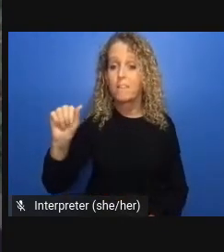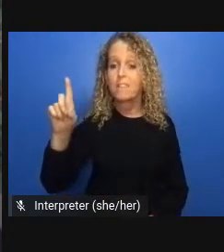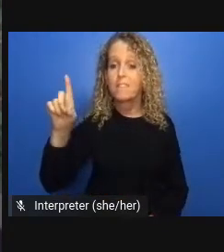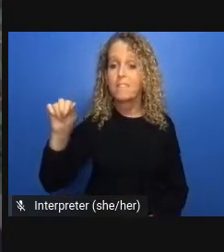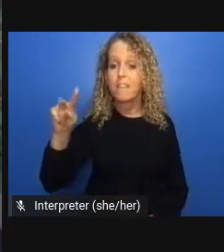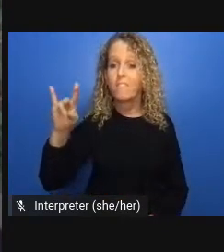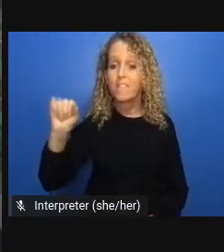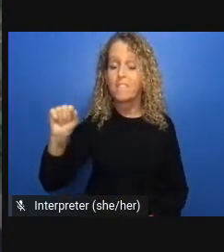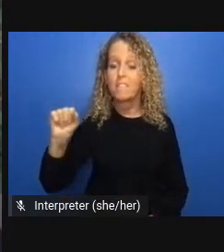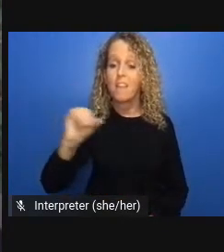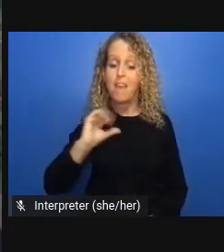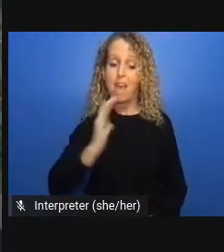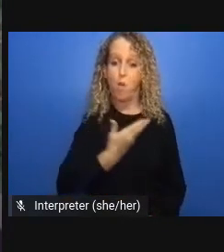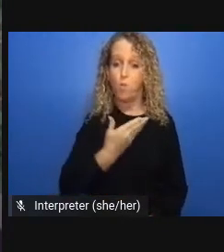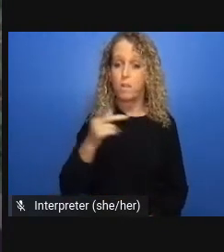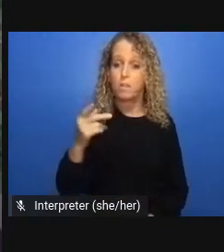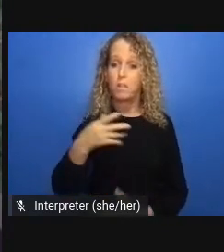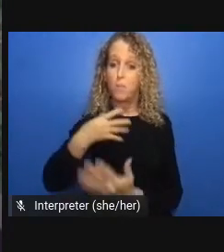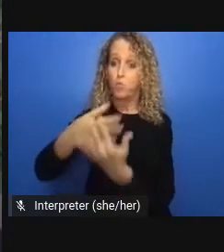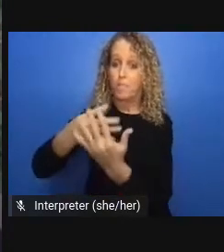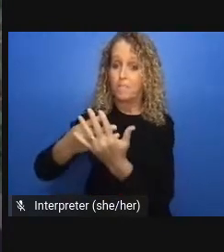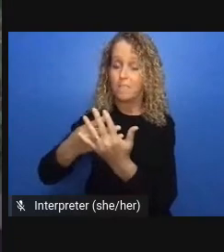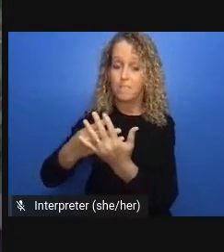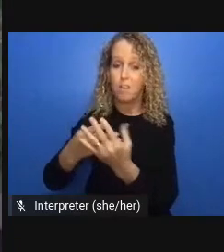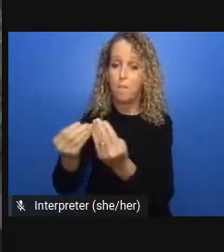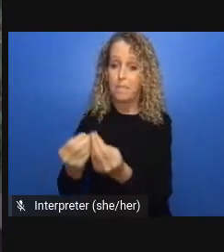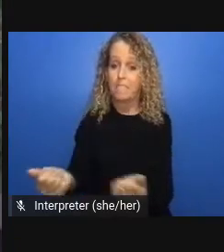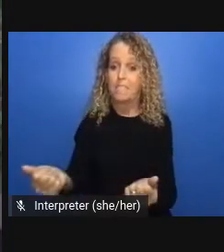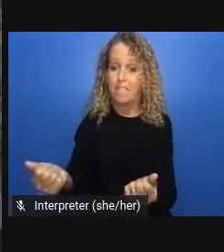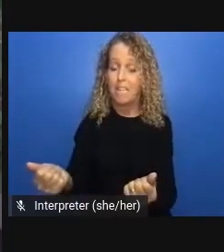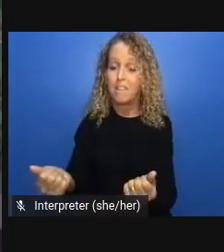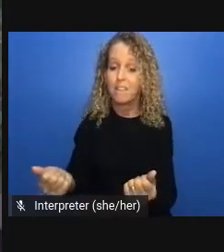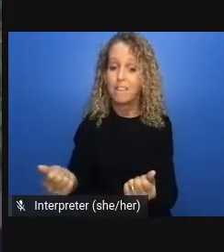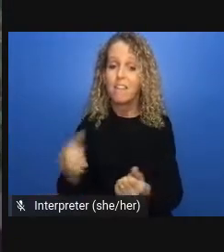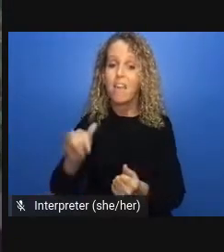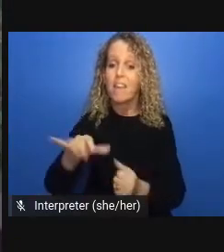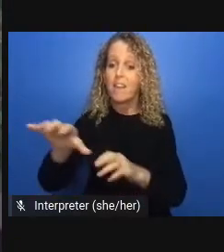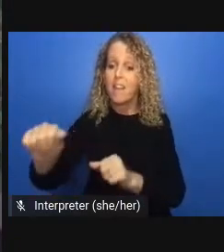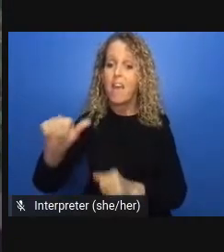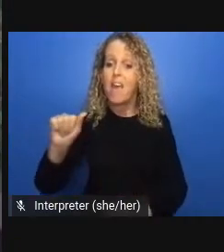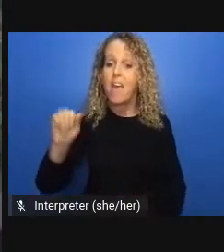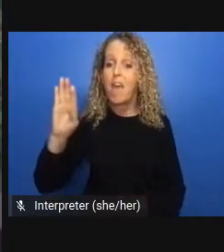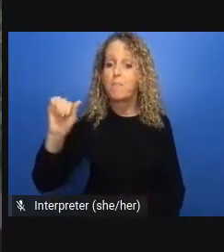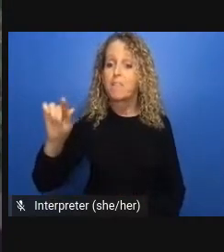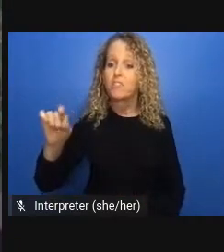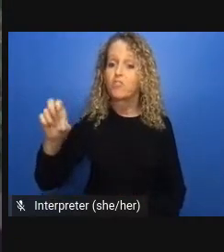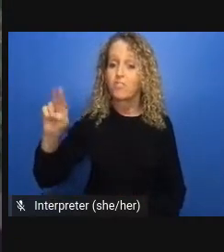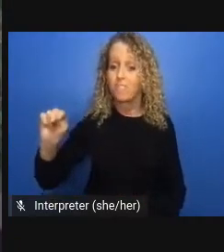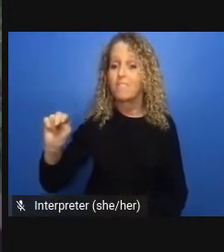over 90 percent of covid related deaths in Nova Scotia occurred in long-term care yet throughout